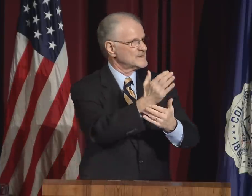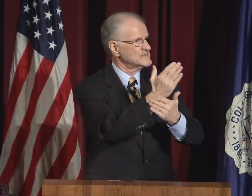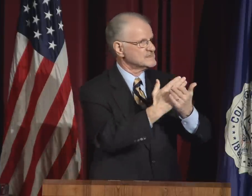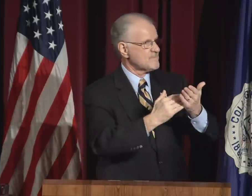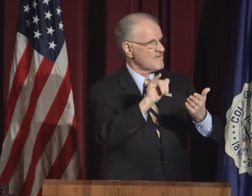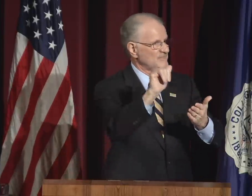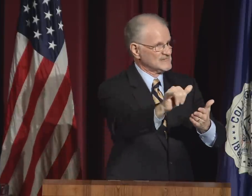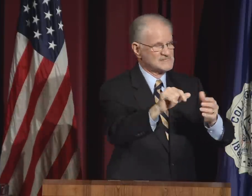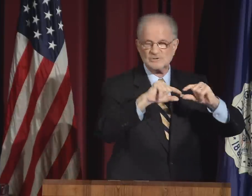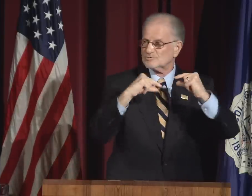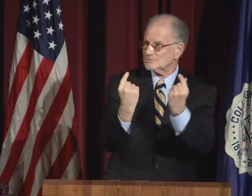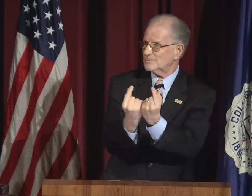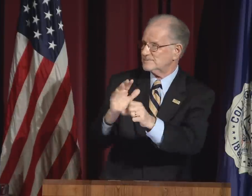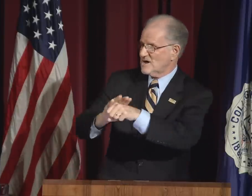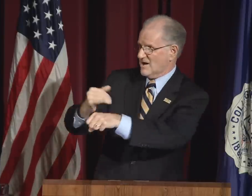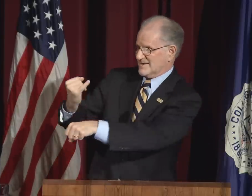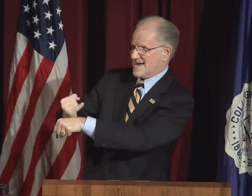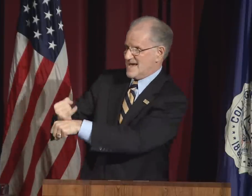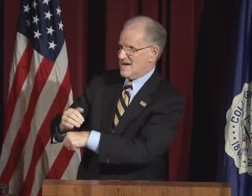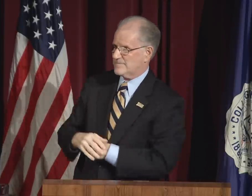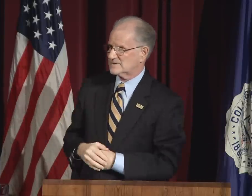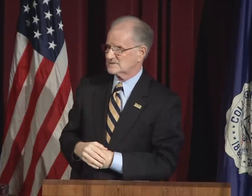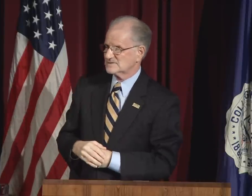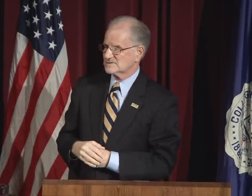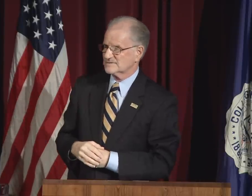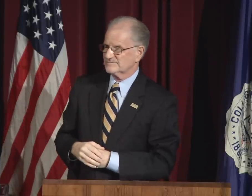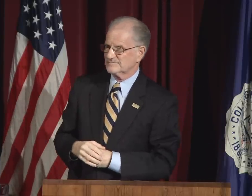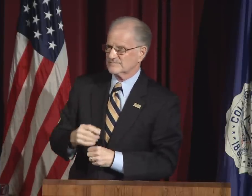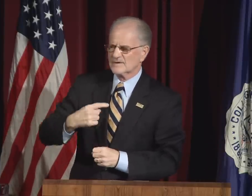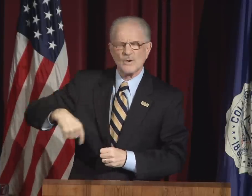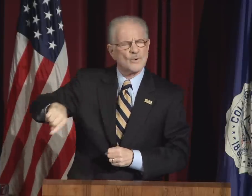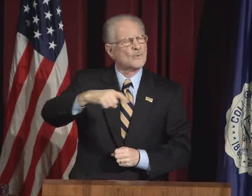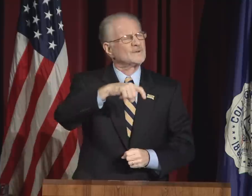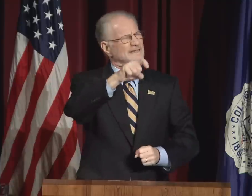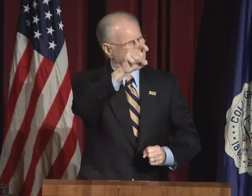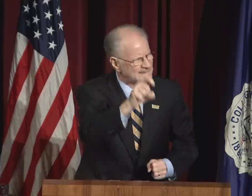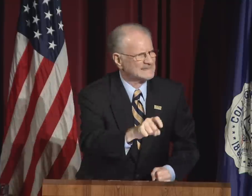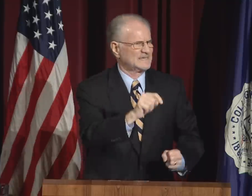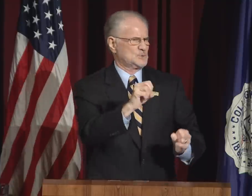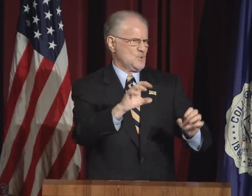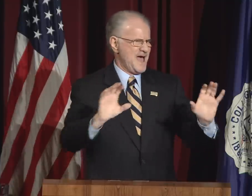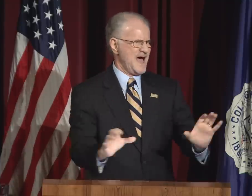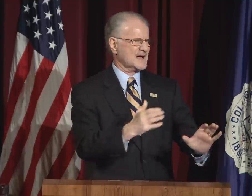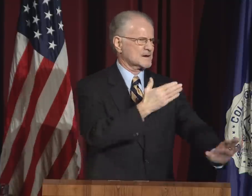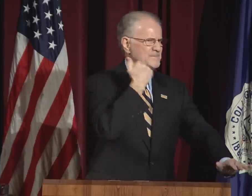unresolved conflicts between some of these groups on campus.